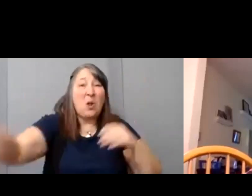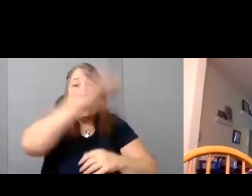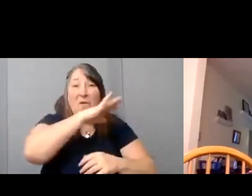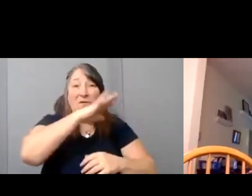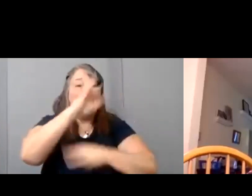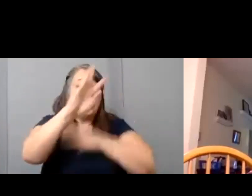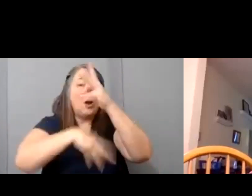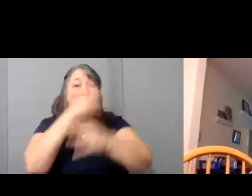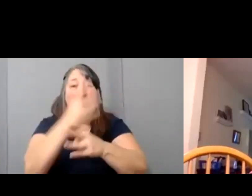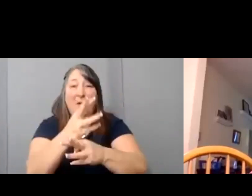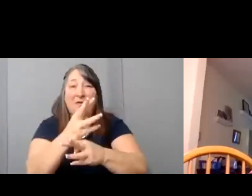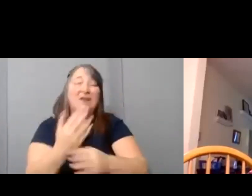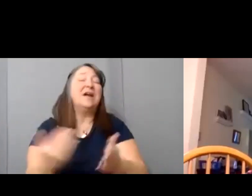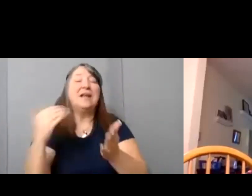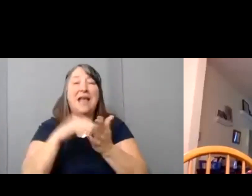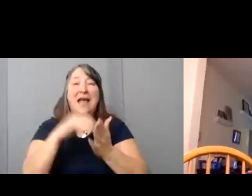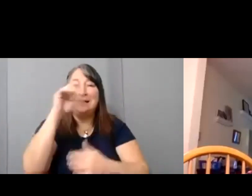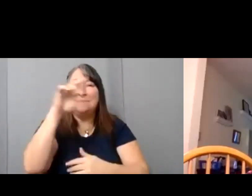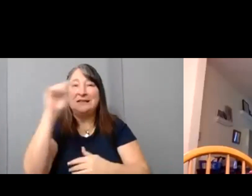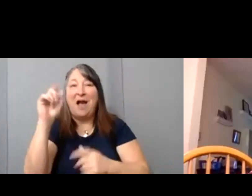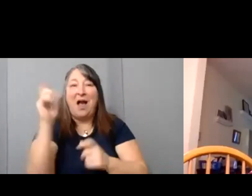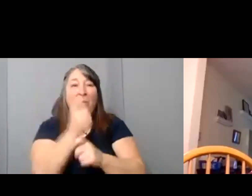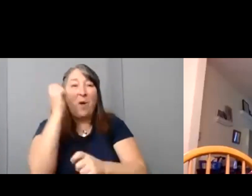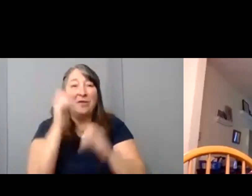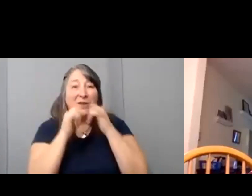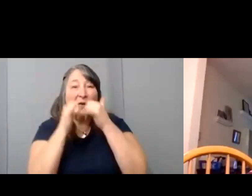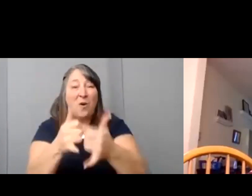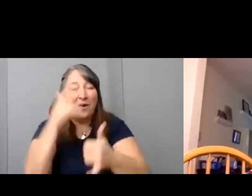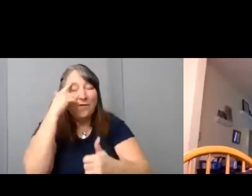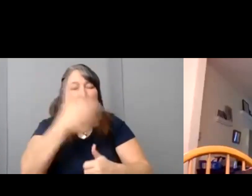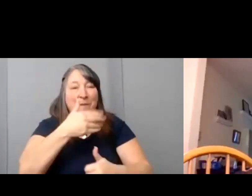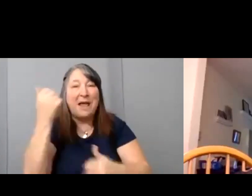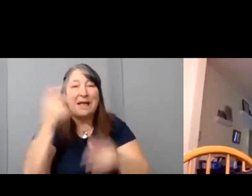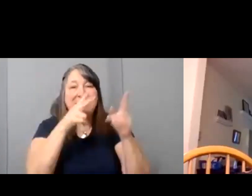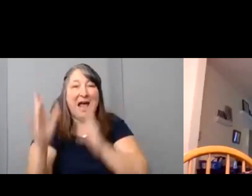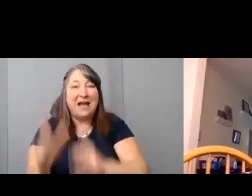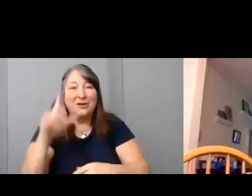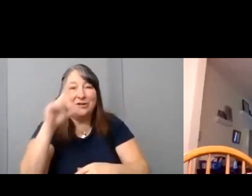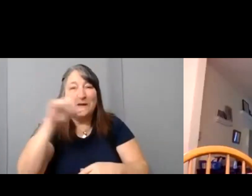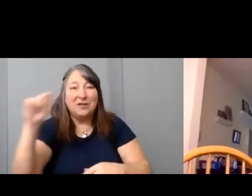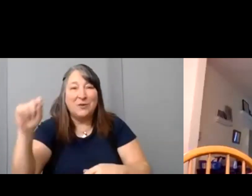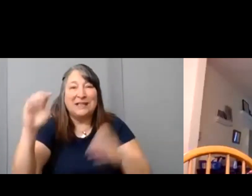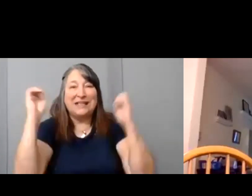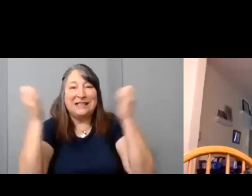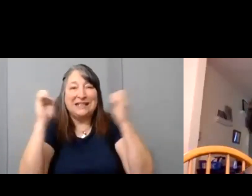Again, Scott also won the award for Best Editor in the 2020 Easterseals Disability Film Challenge.